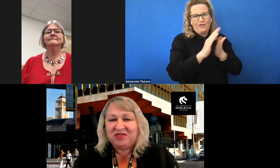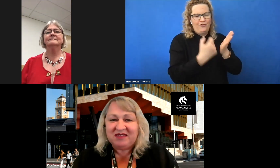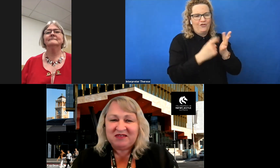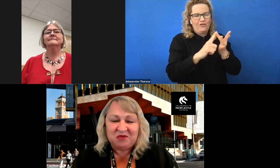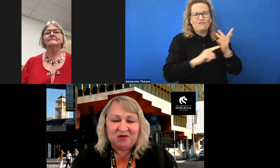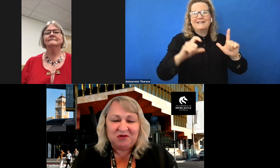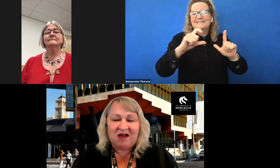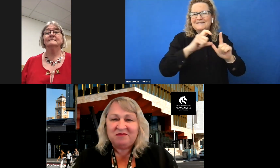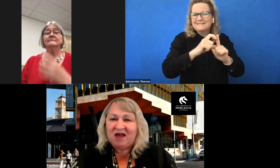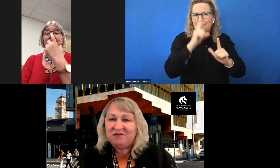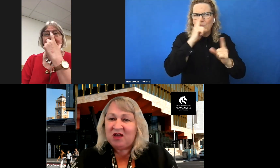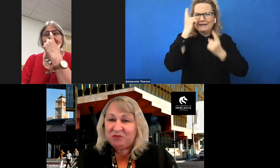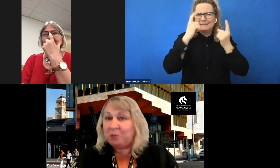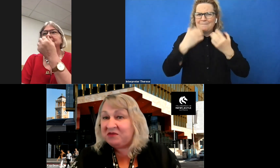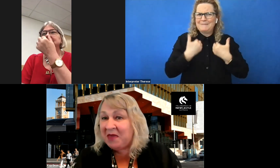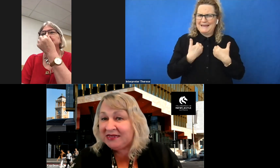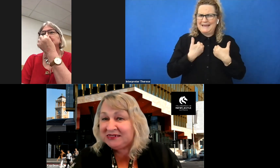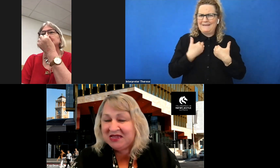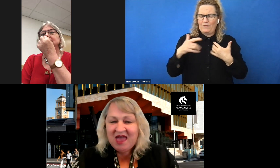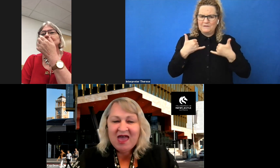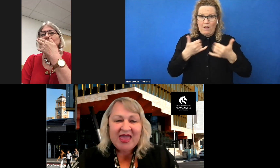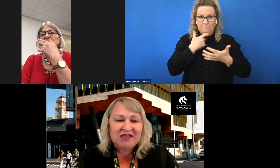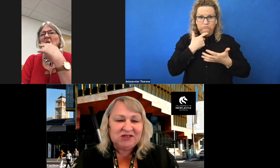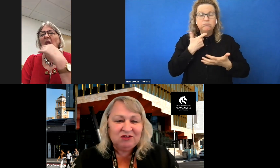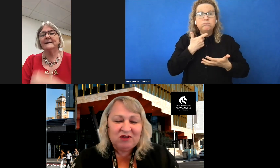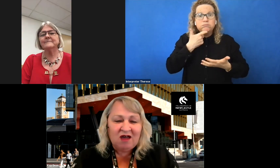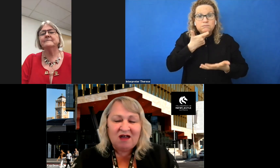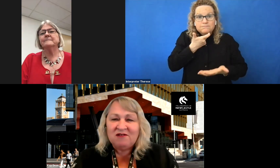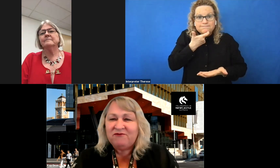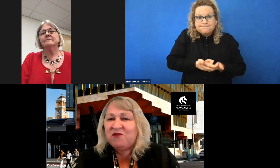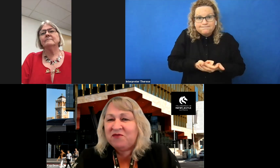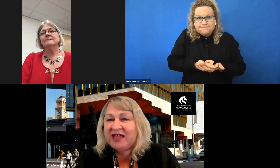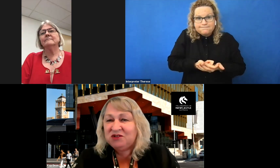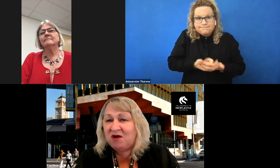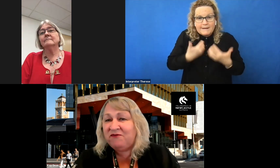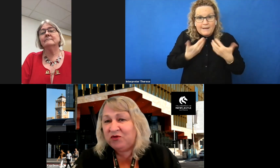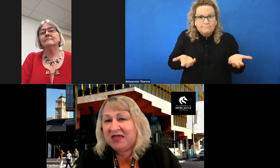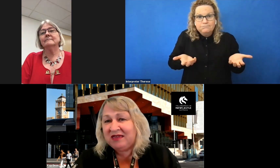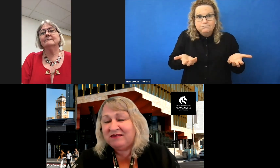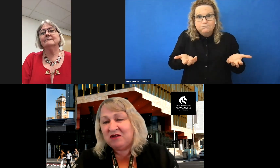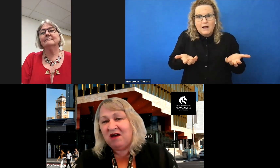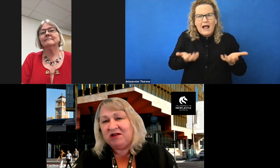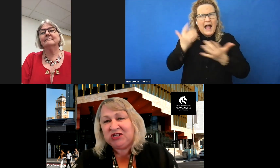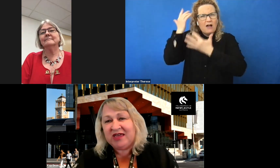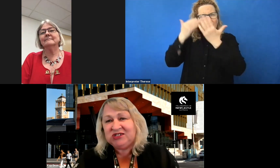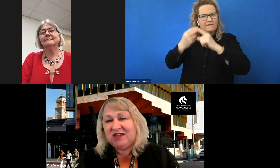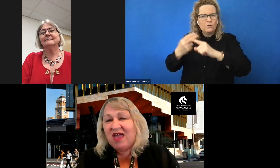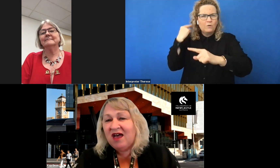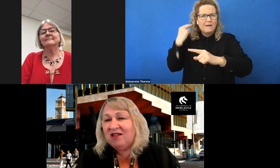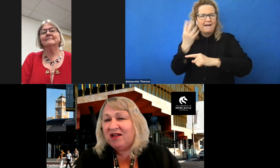this award. I'm gobsmacked. And, look, it reflects on my 40 years in higher education. I would like